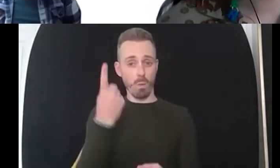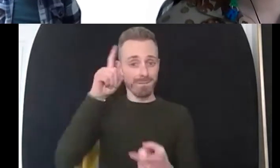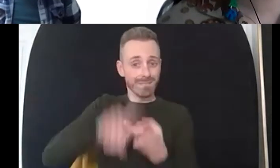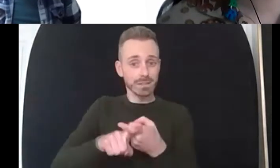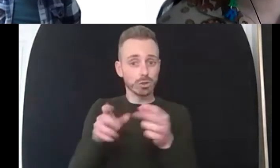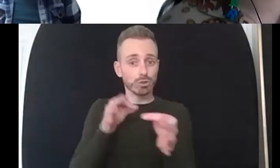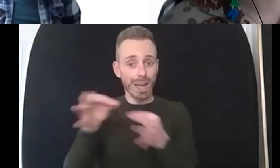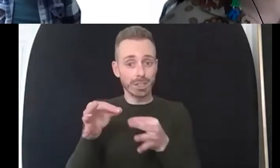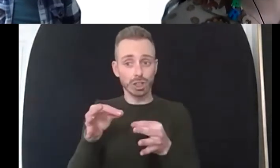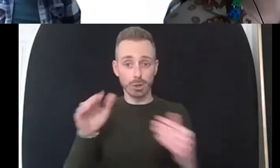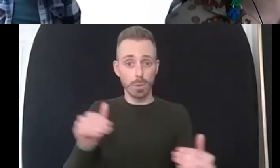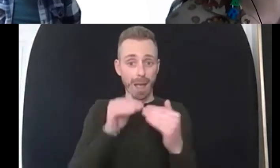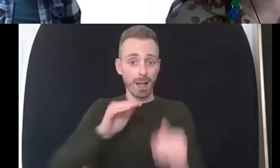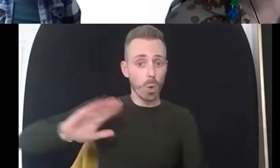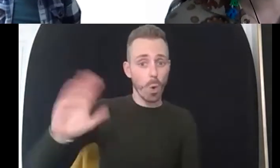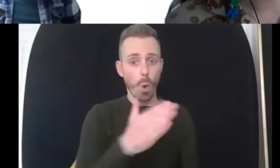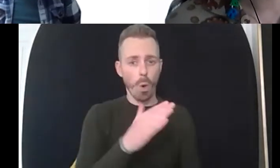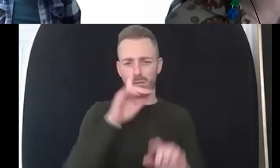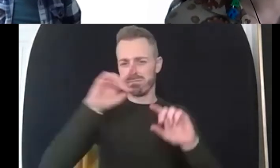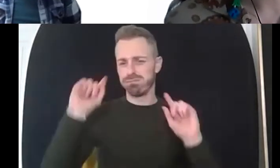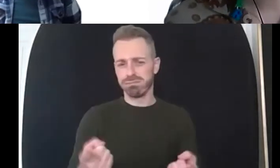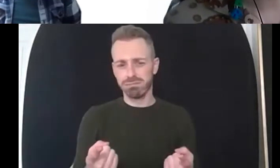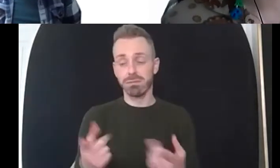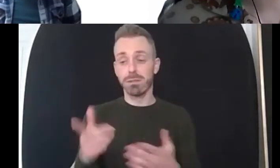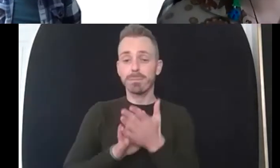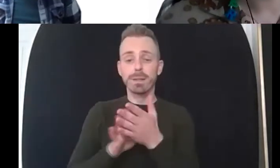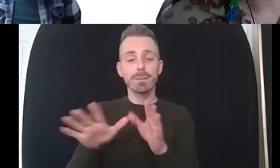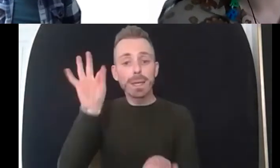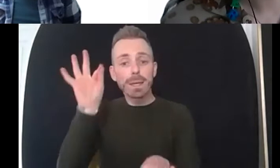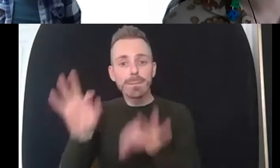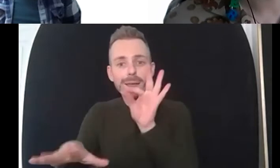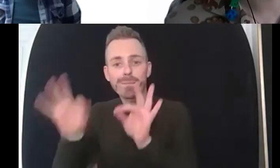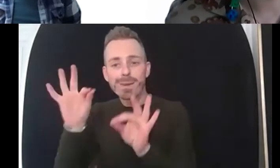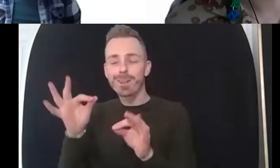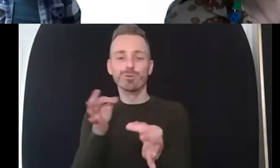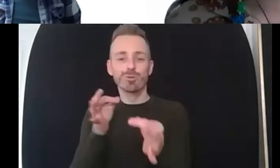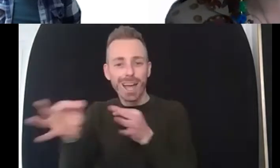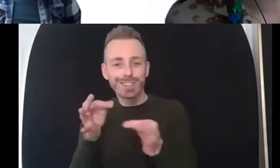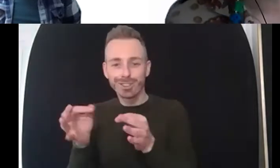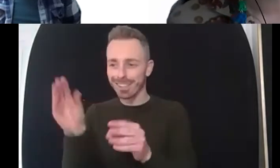really important to understand isn't it um okay so thinking about you know the themes of tonight